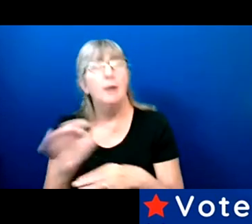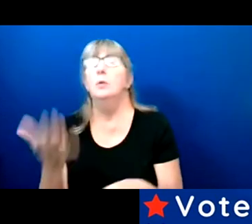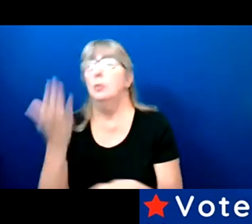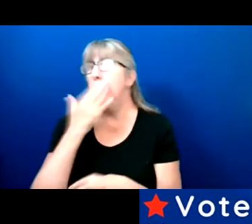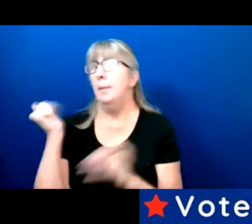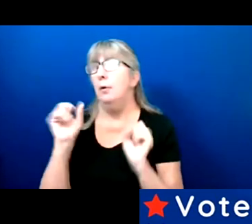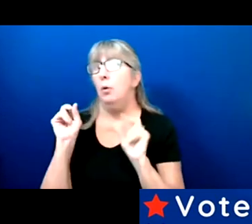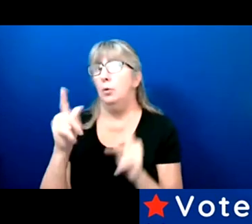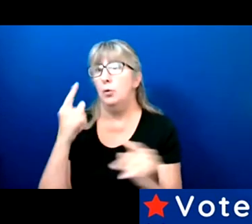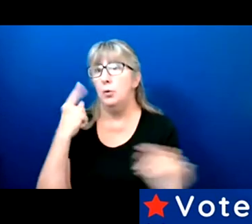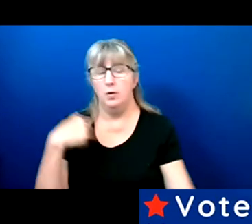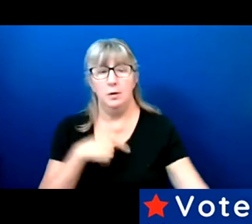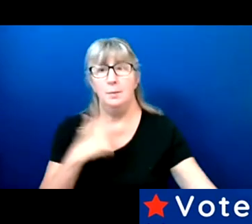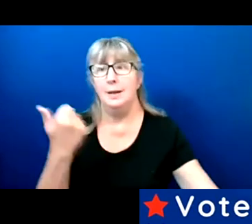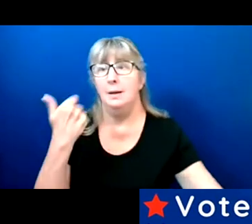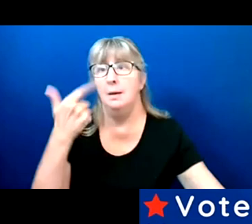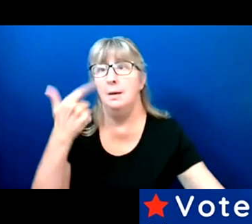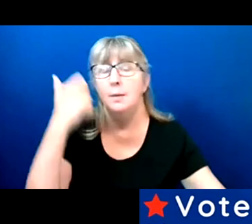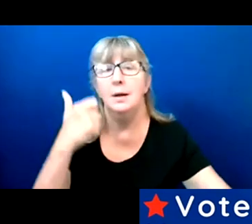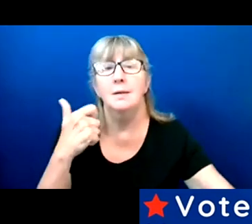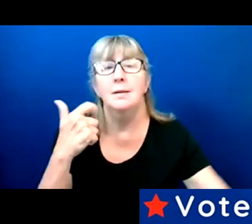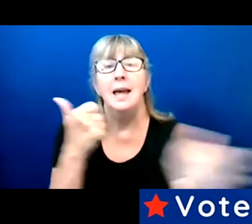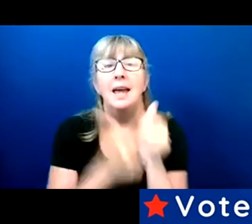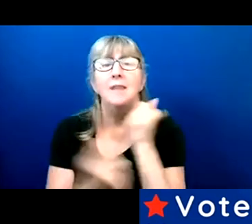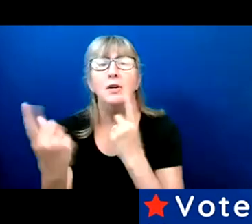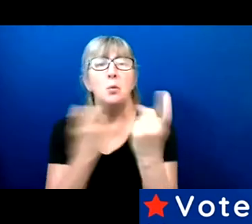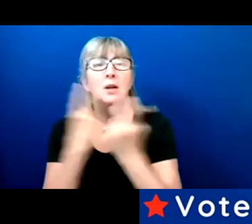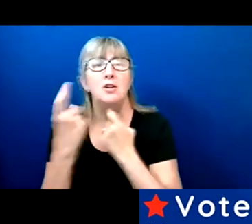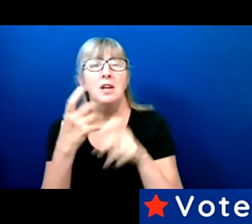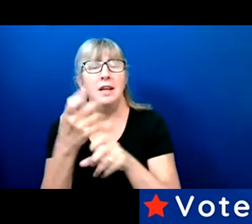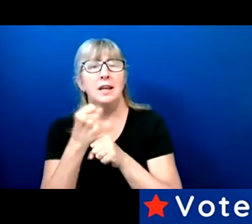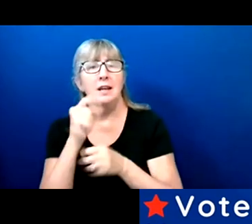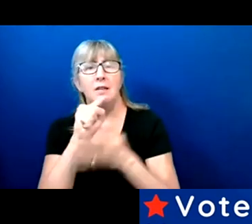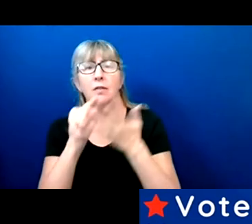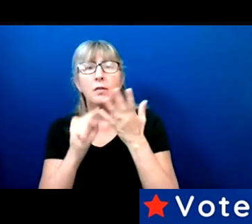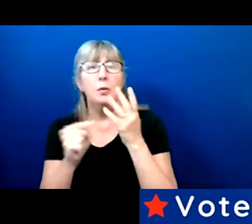question I get, when I'm in those spaces, especially the Vice President ask Gaylon,